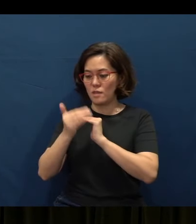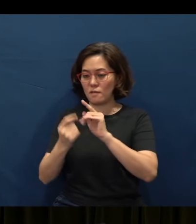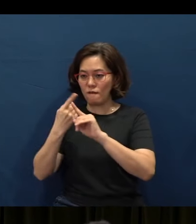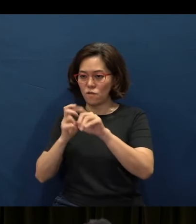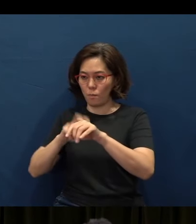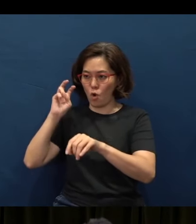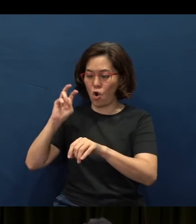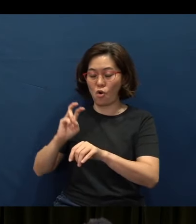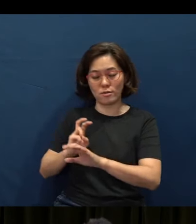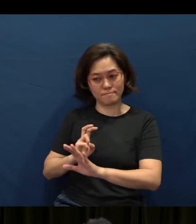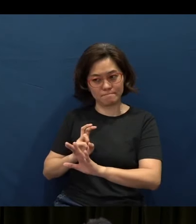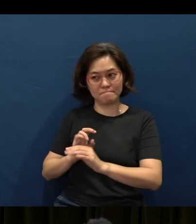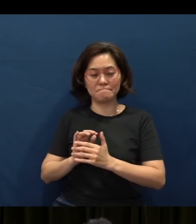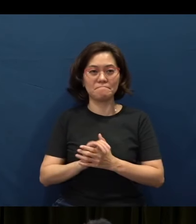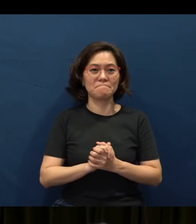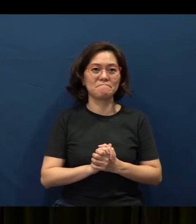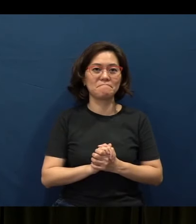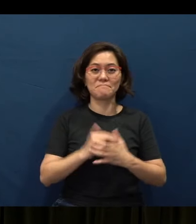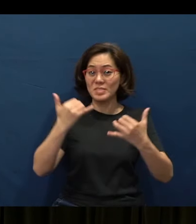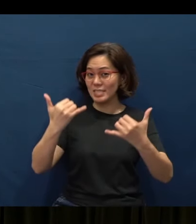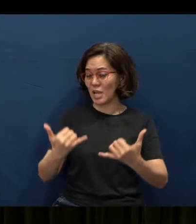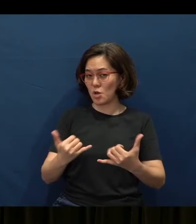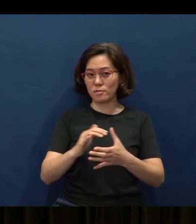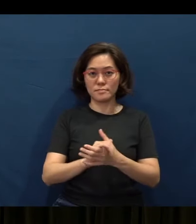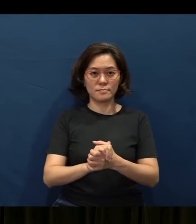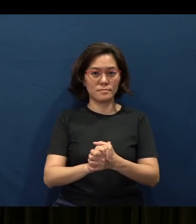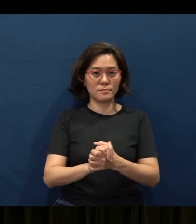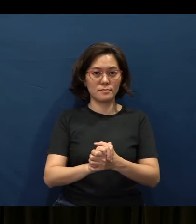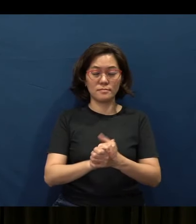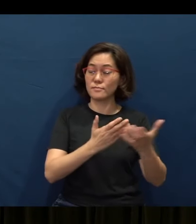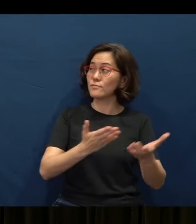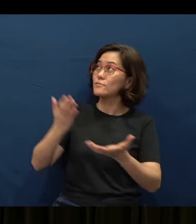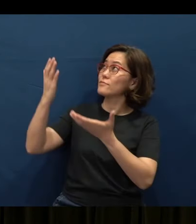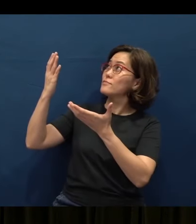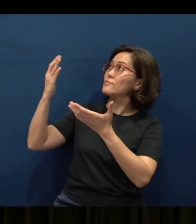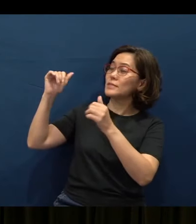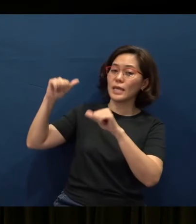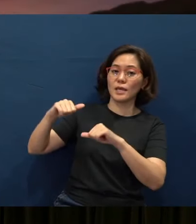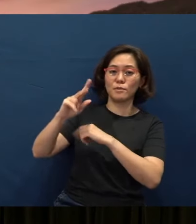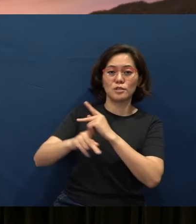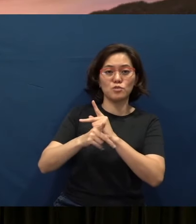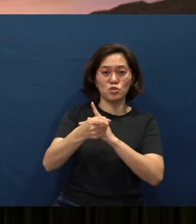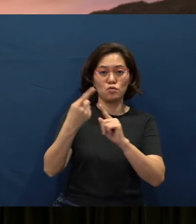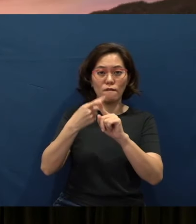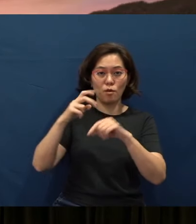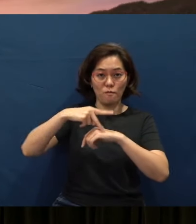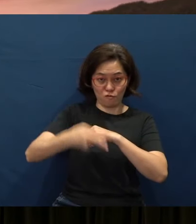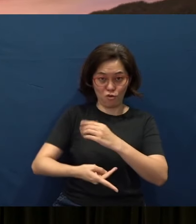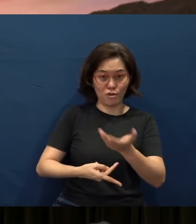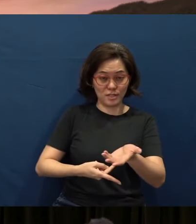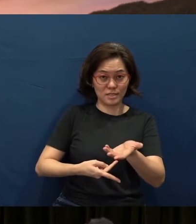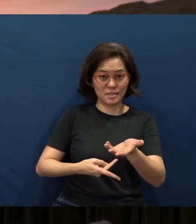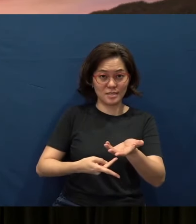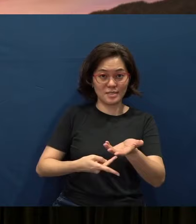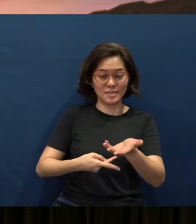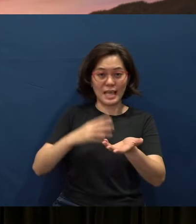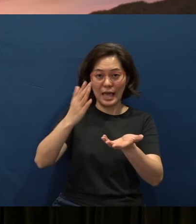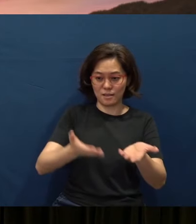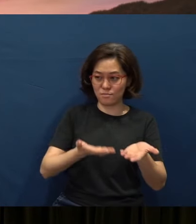Now to Him who is able to keep you from falling and to present you faultless